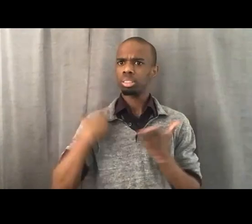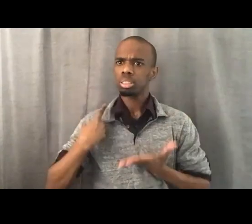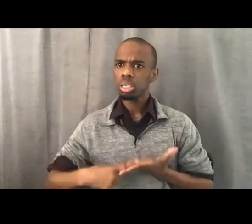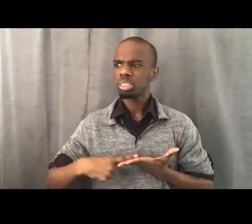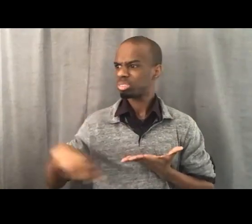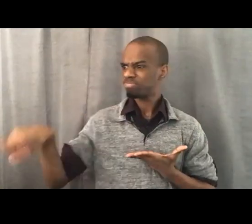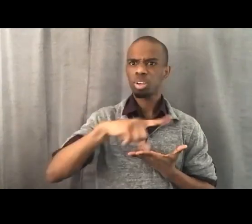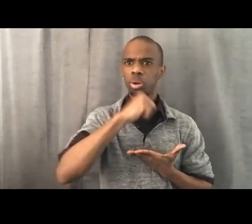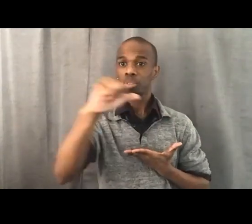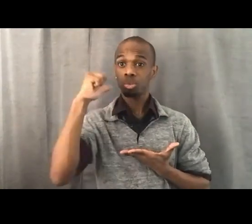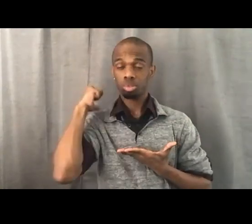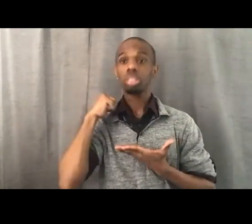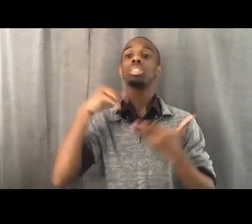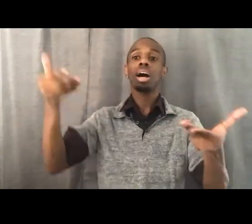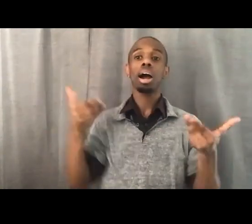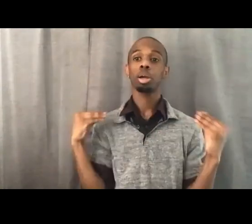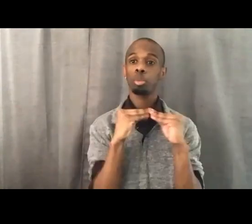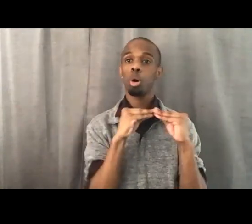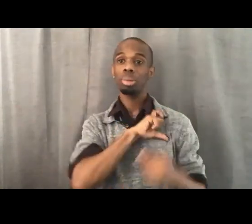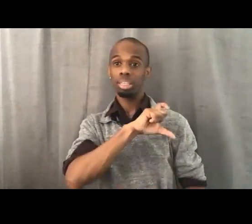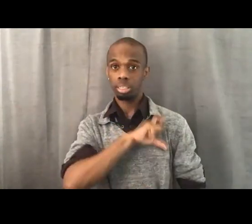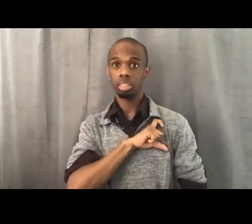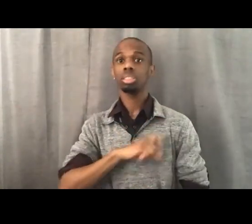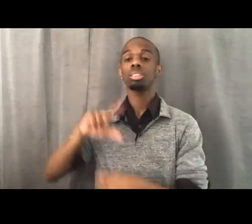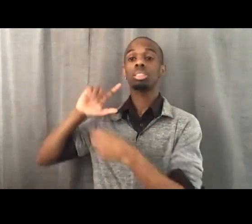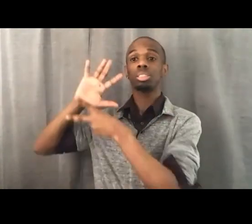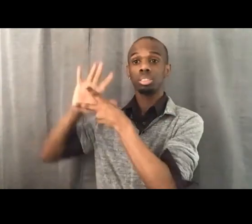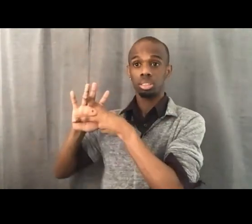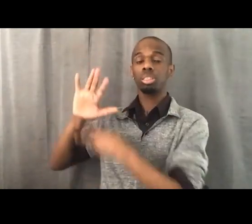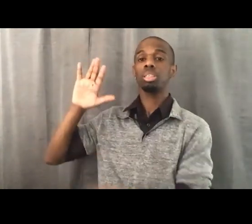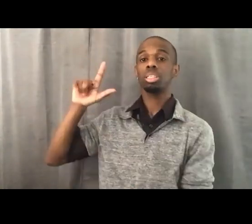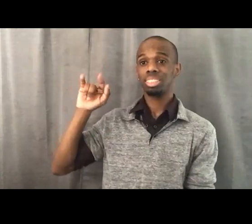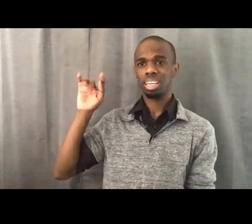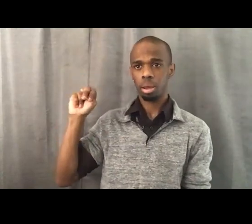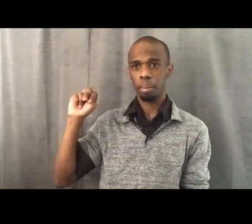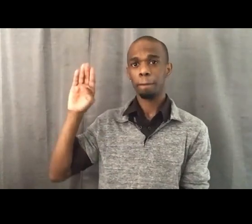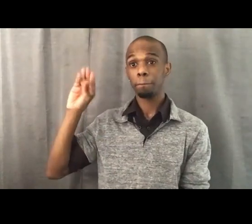Mike Bonin and Nithya Raman proposed that it never even been taken up by City Council.